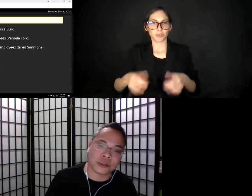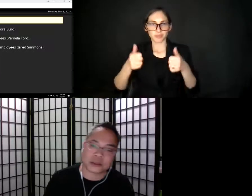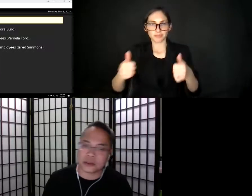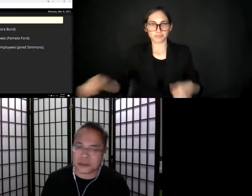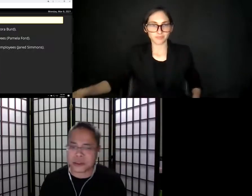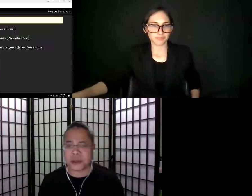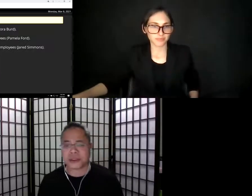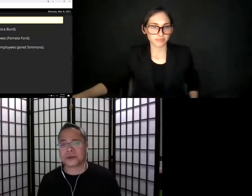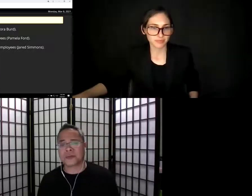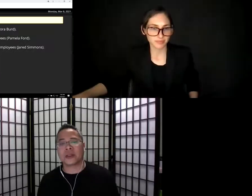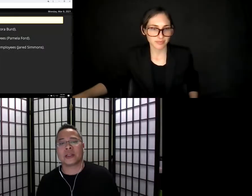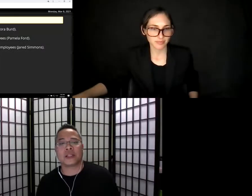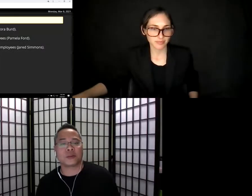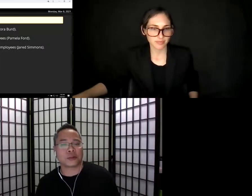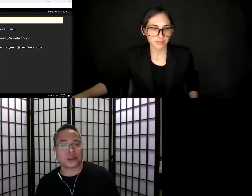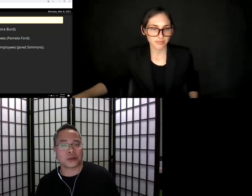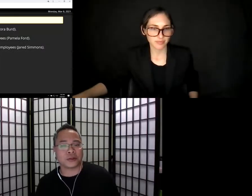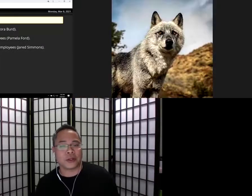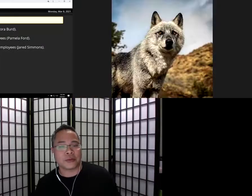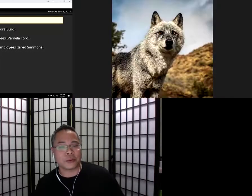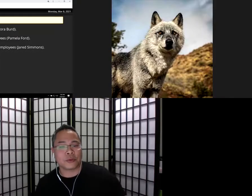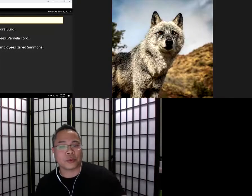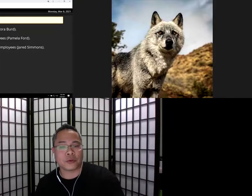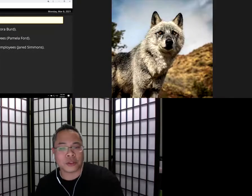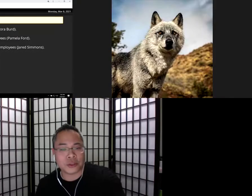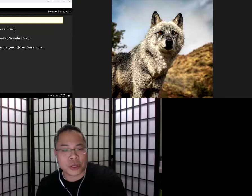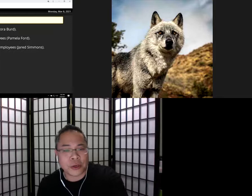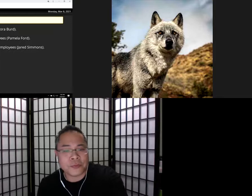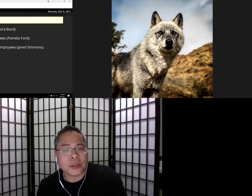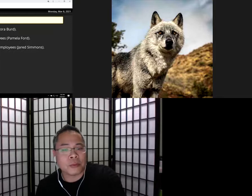this semester. In particular from the Equivalence Chair,